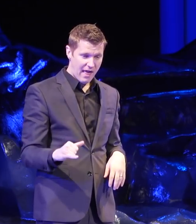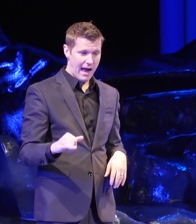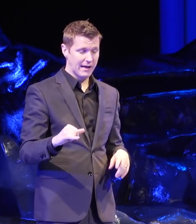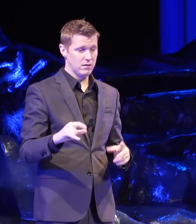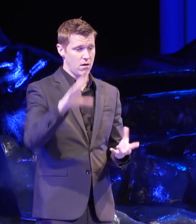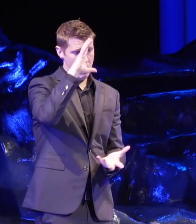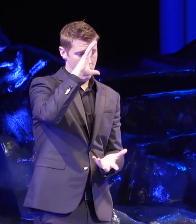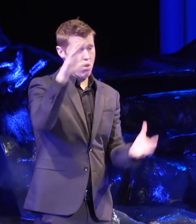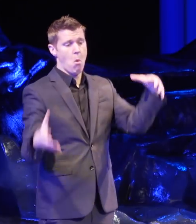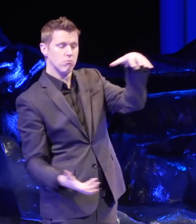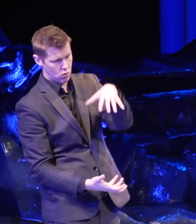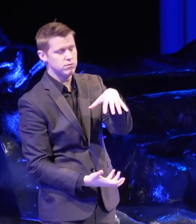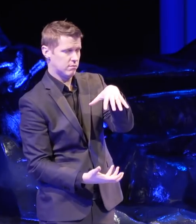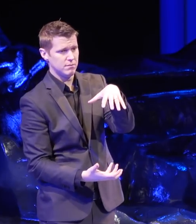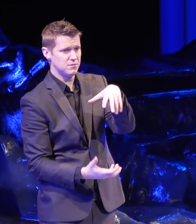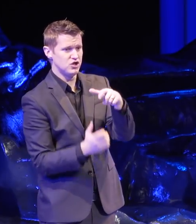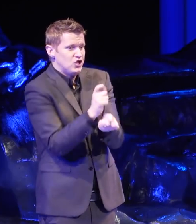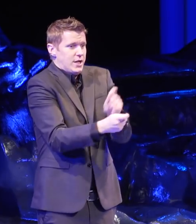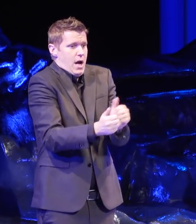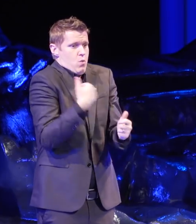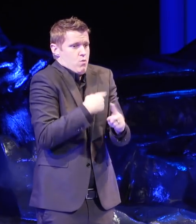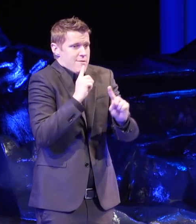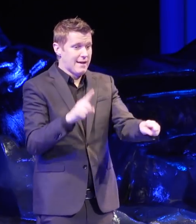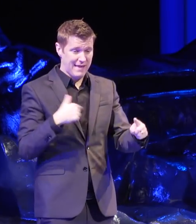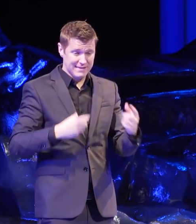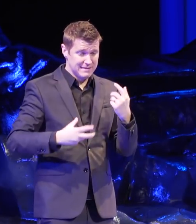toward each other and has saved 10,000 lives a year.